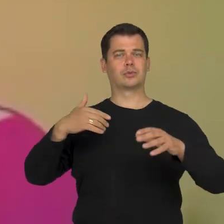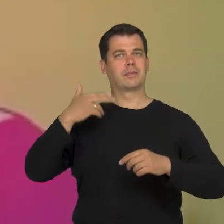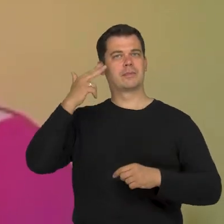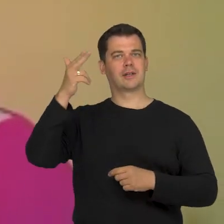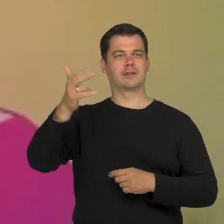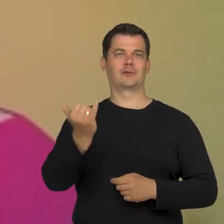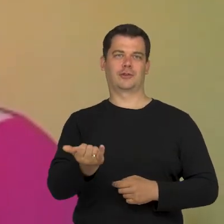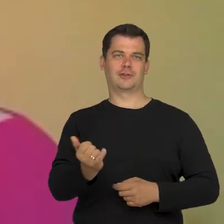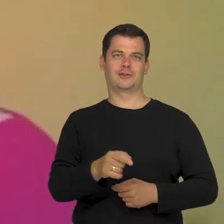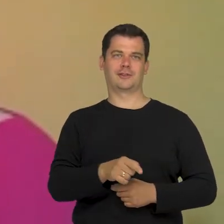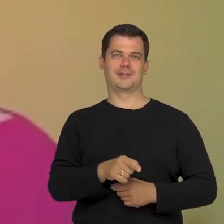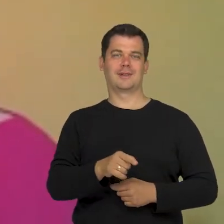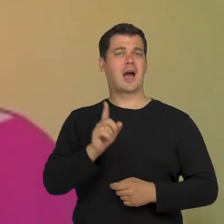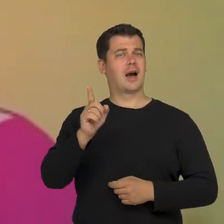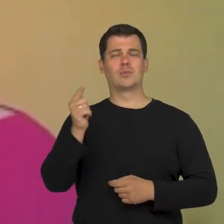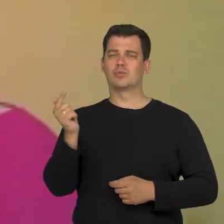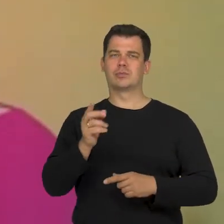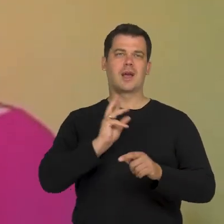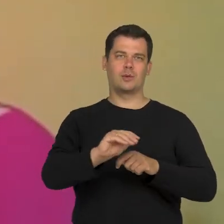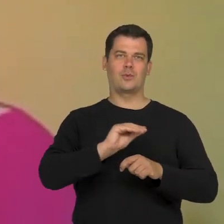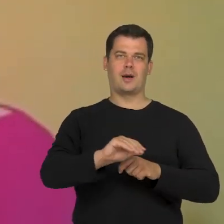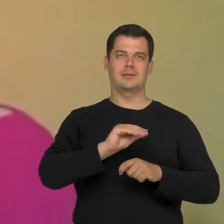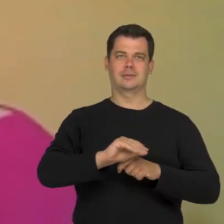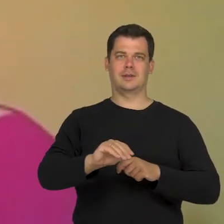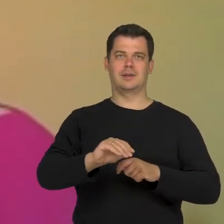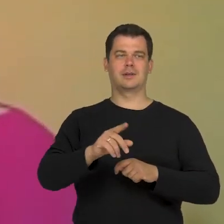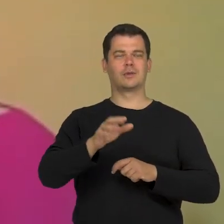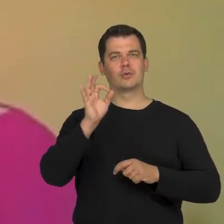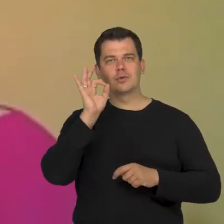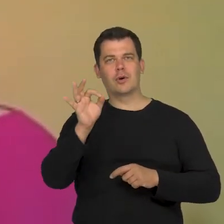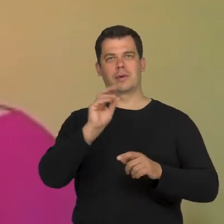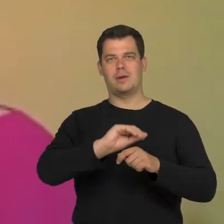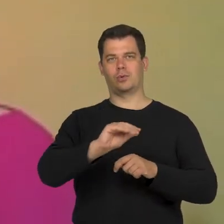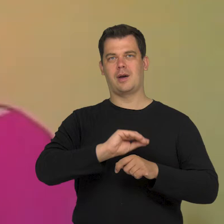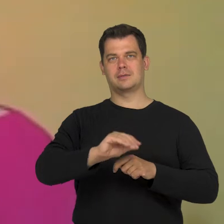but to gave education, and I mean good education for children